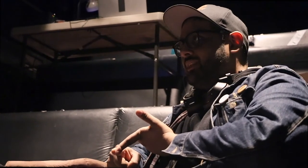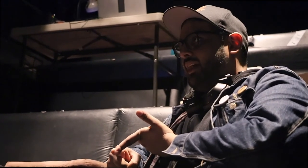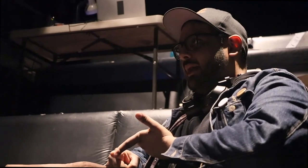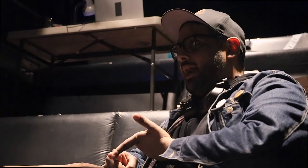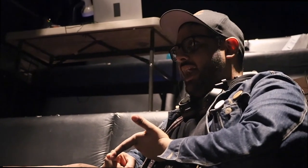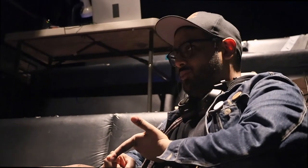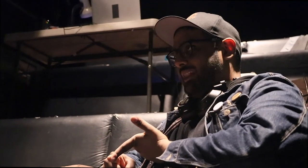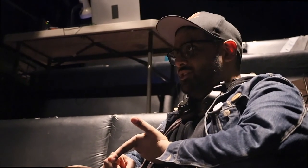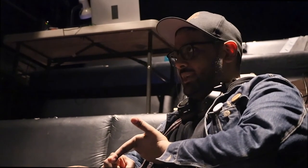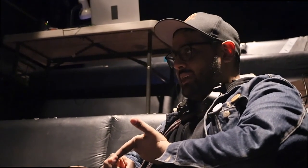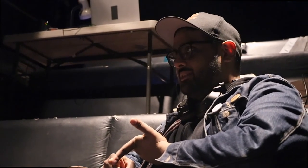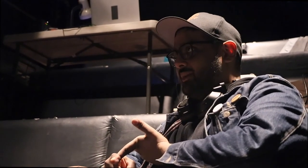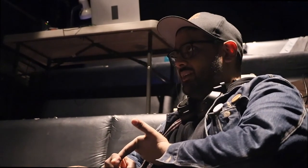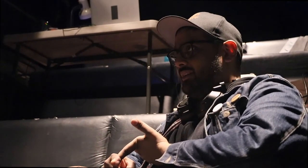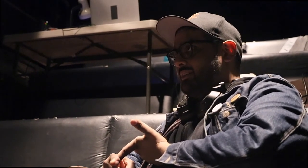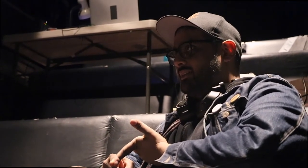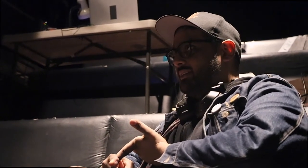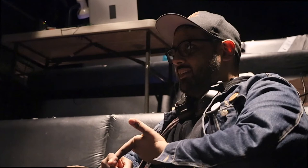as well as you would like it to work.